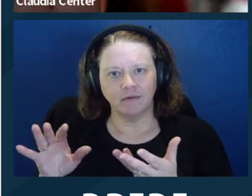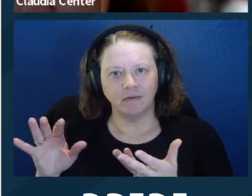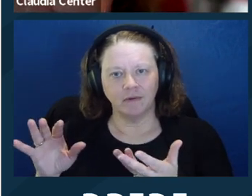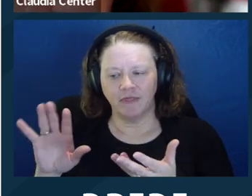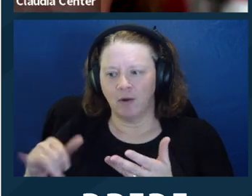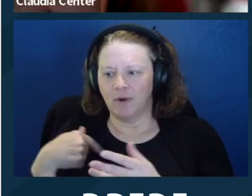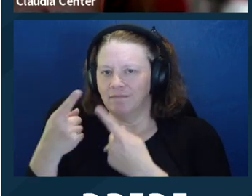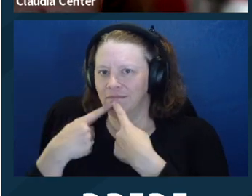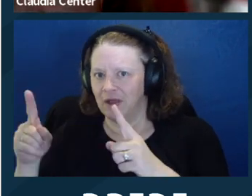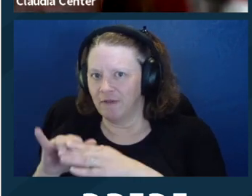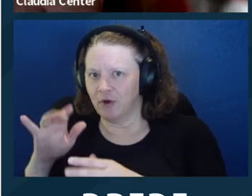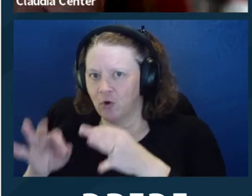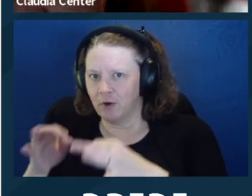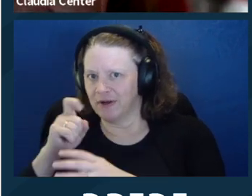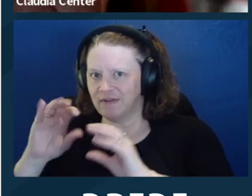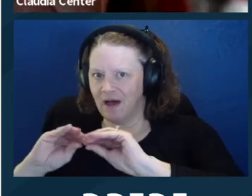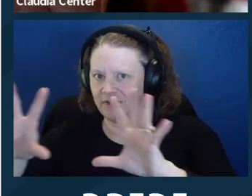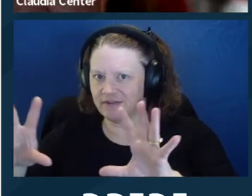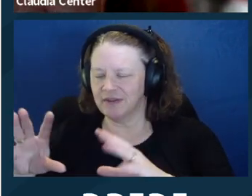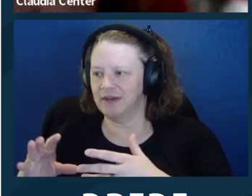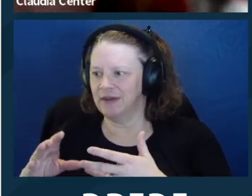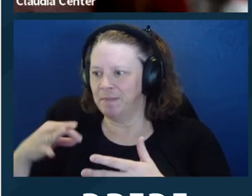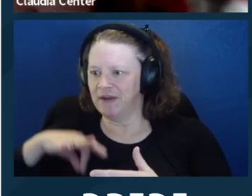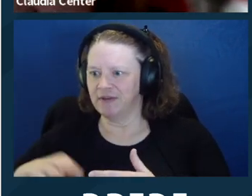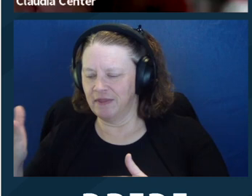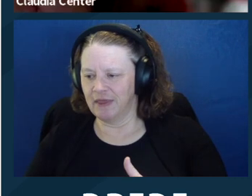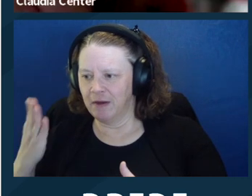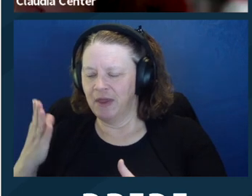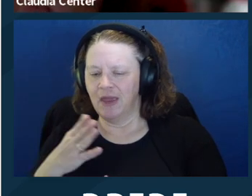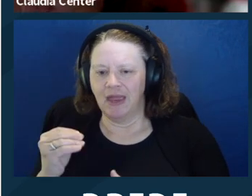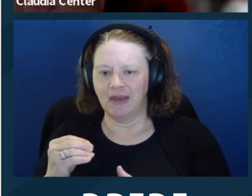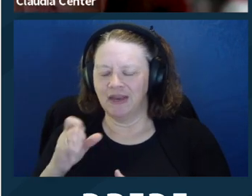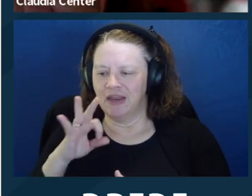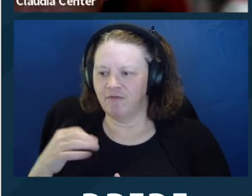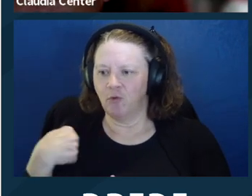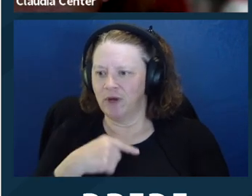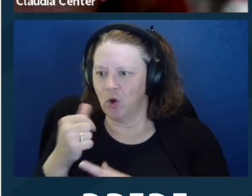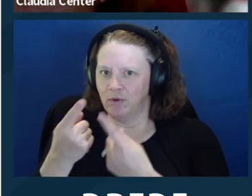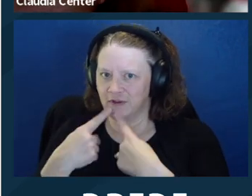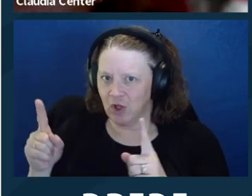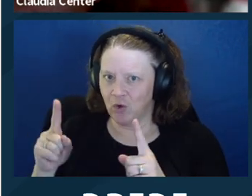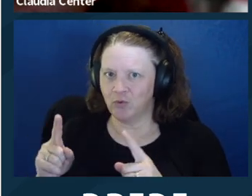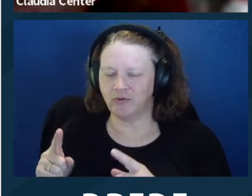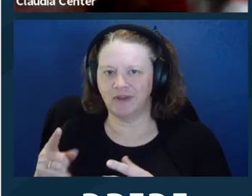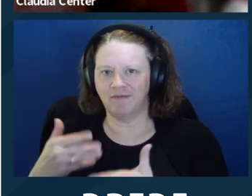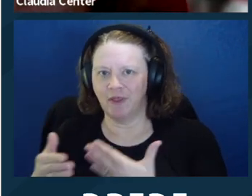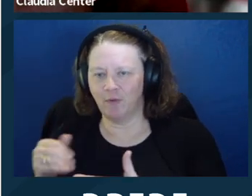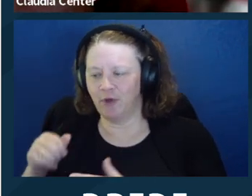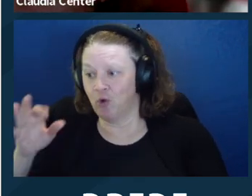to disclose it to the court and ultimately the Court would notice it at the hearing because it's evident. And the Court ultimately may find the lawyer